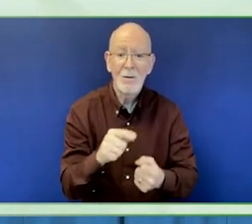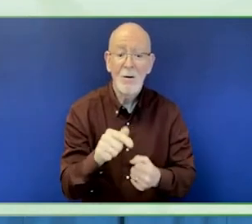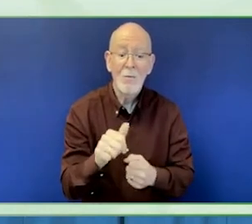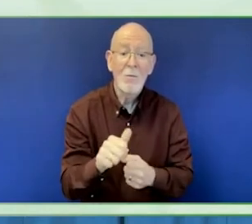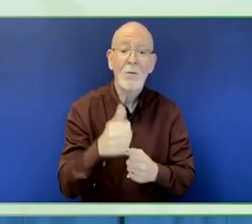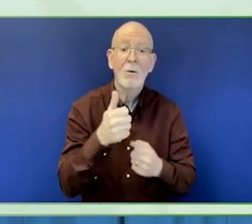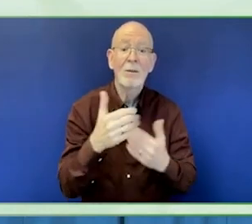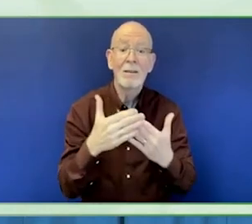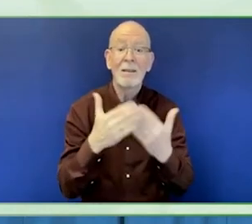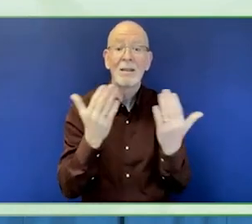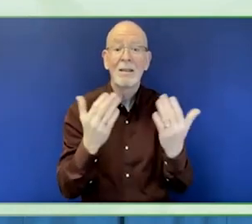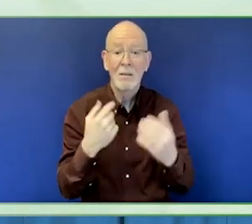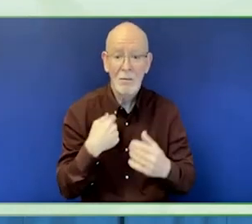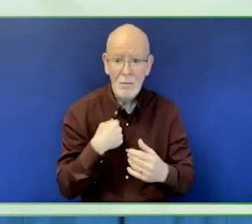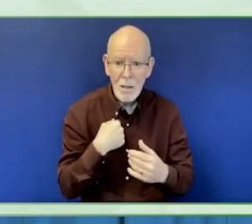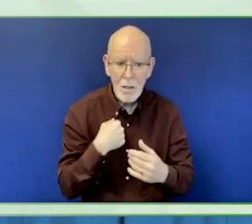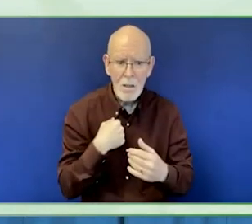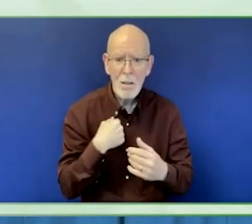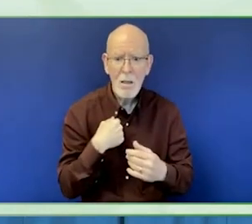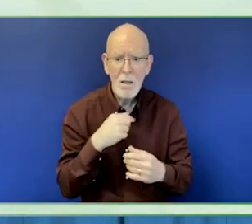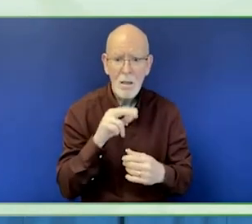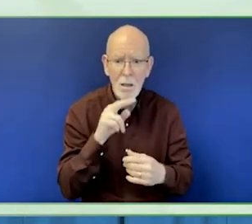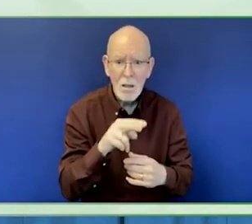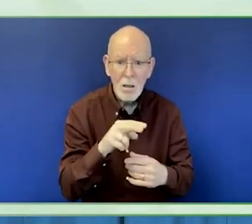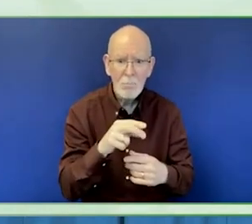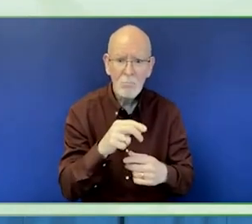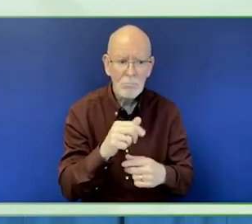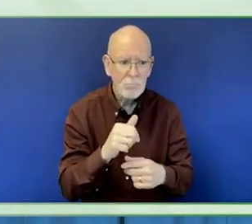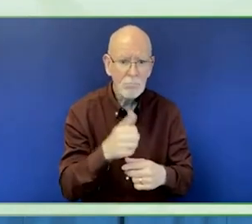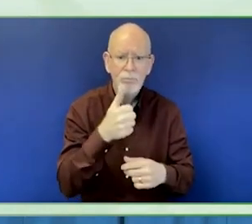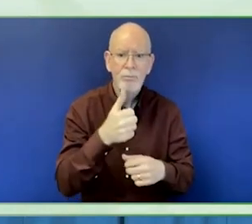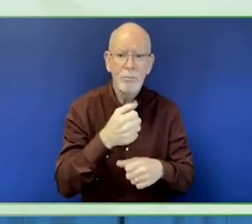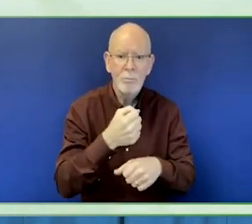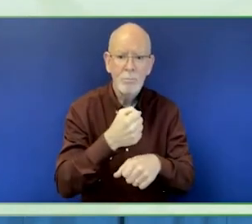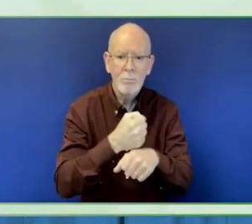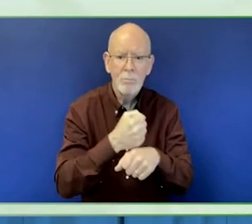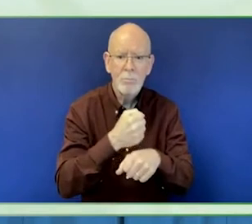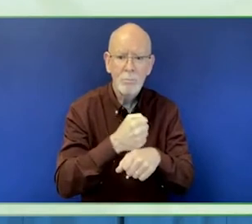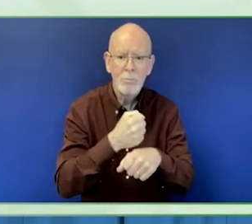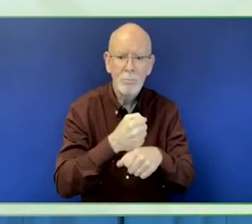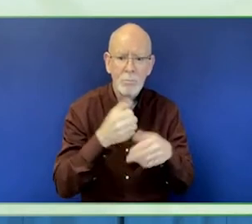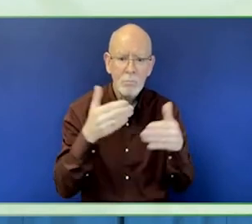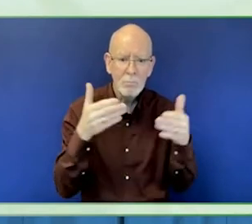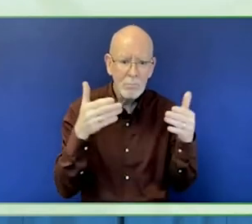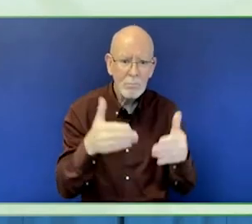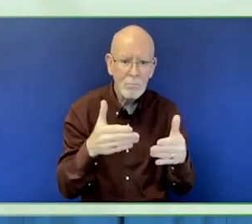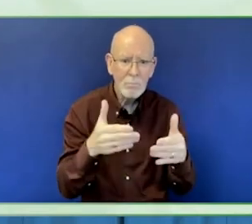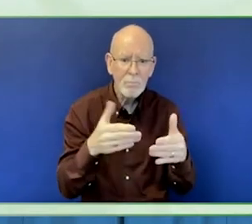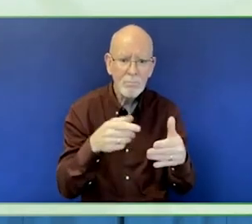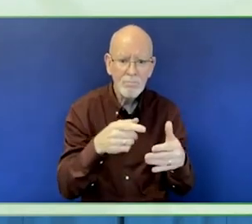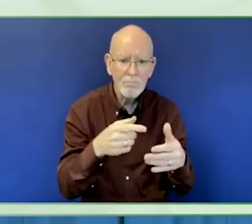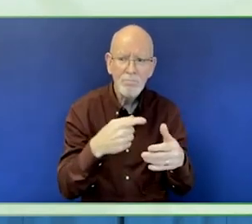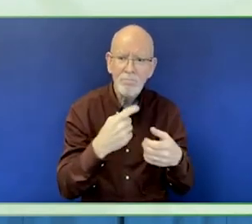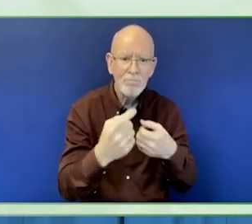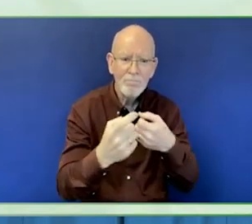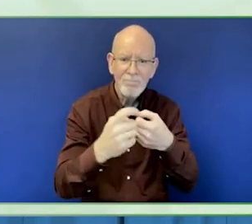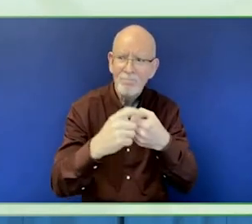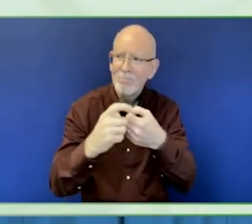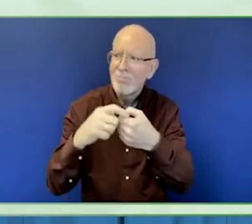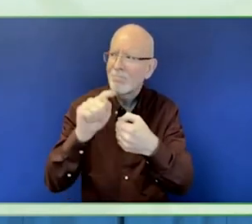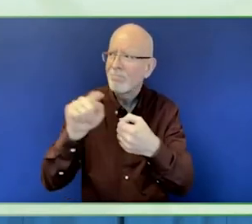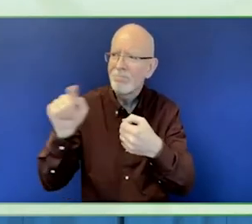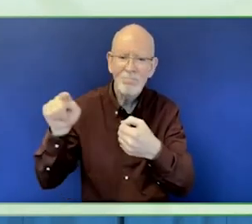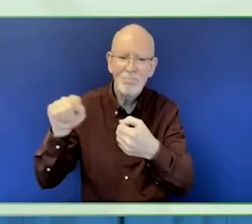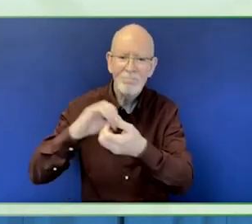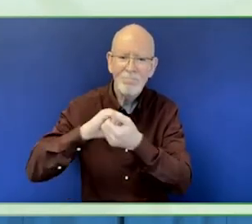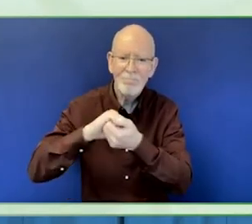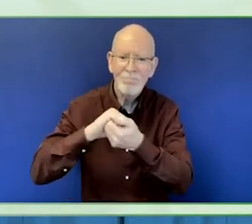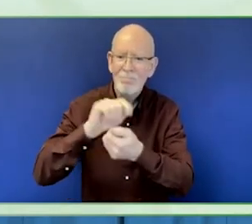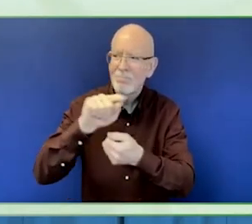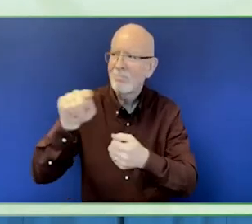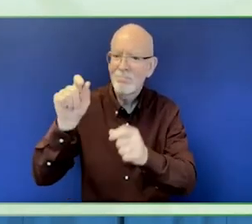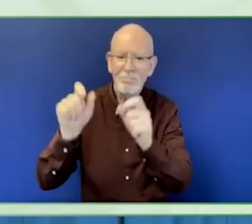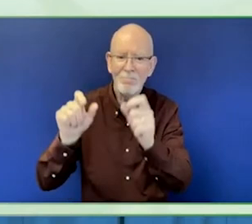and those who can give support and help and still we continue with the